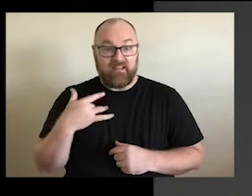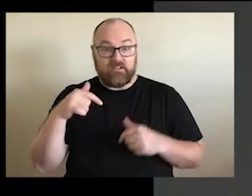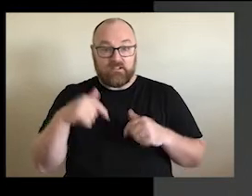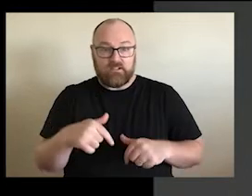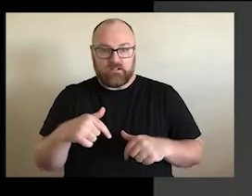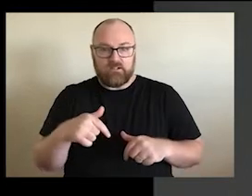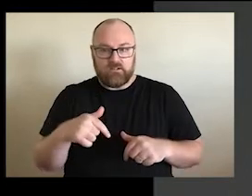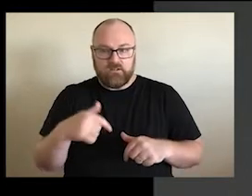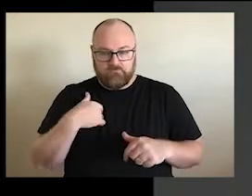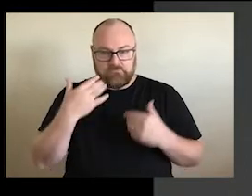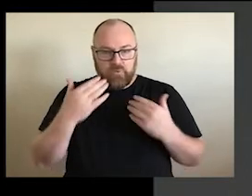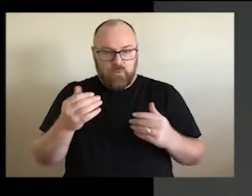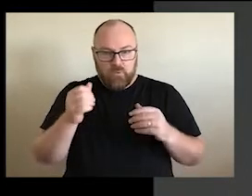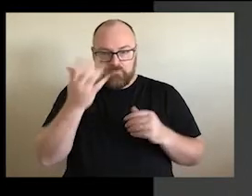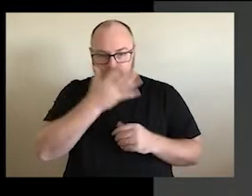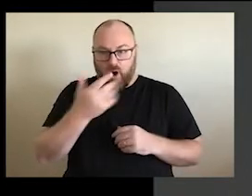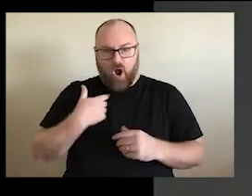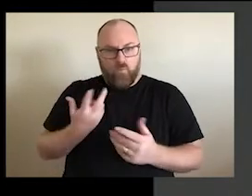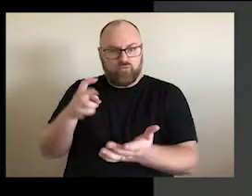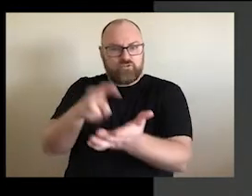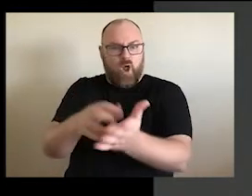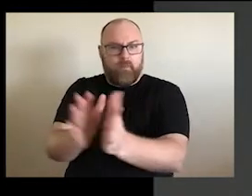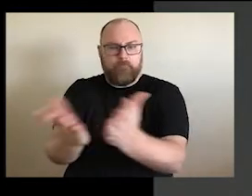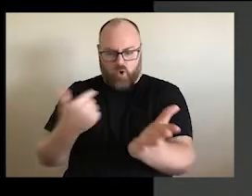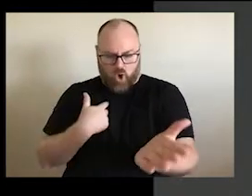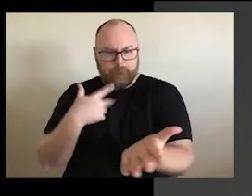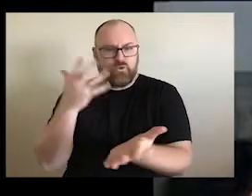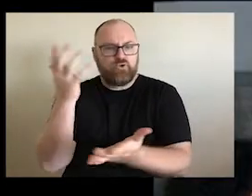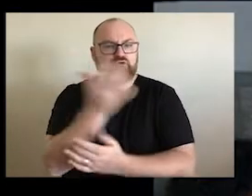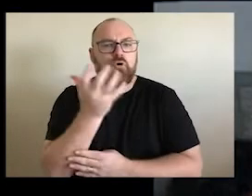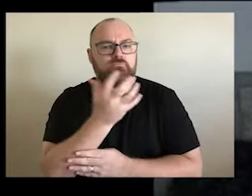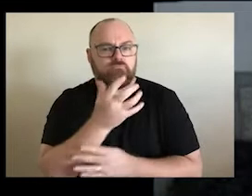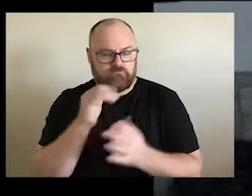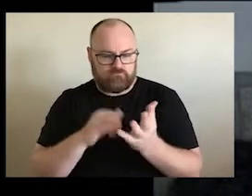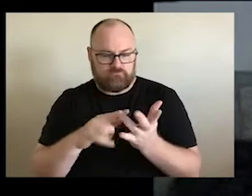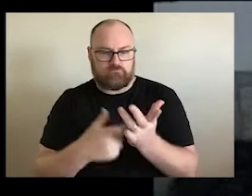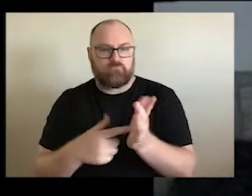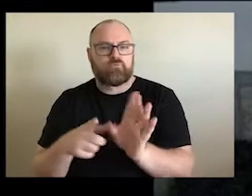He said, I want to sign that book because I am sorry to afterwards when we finish talking